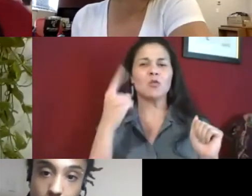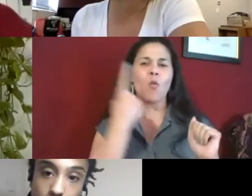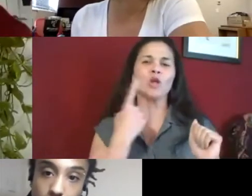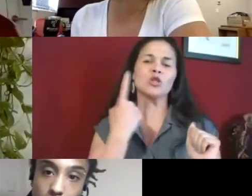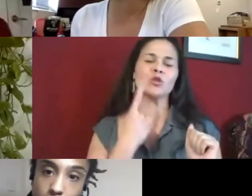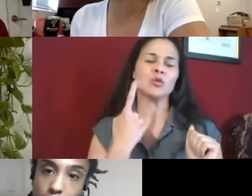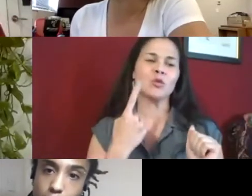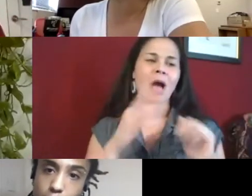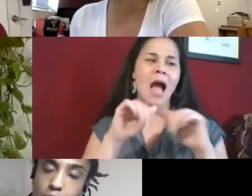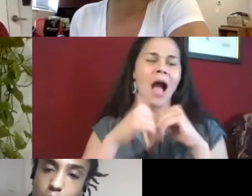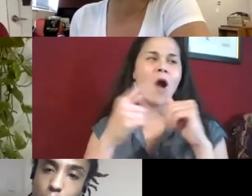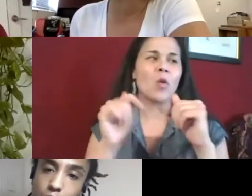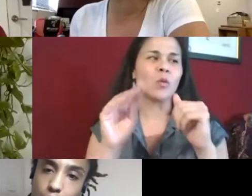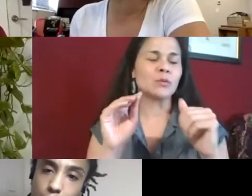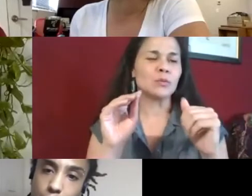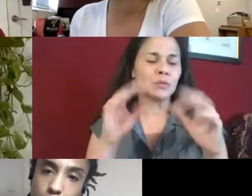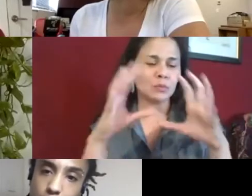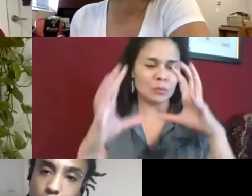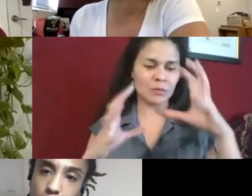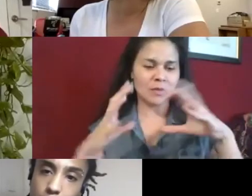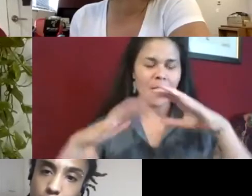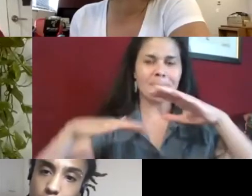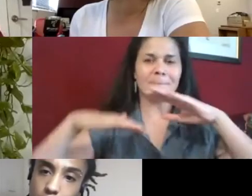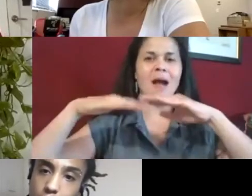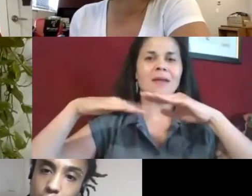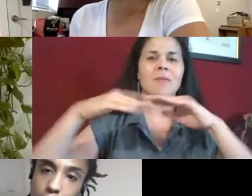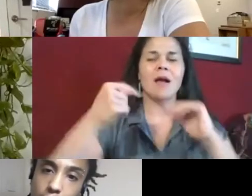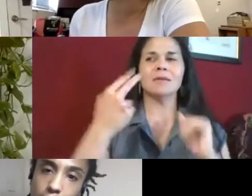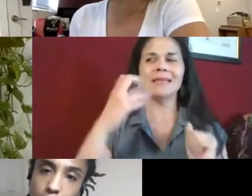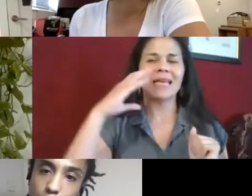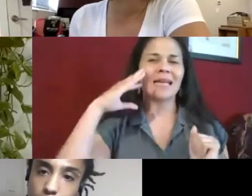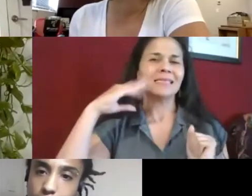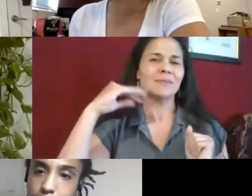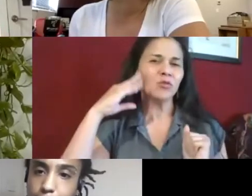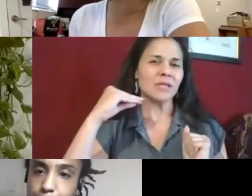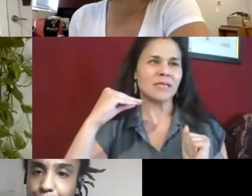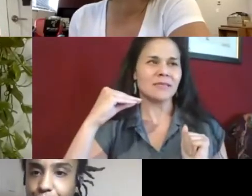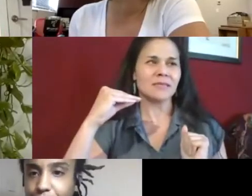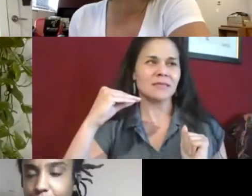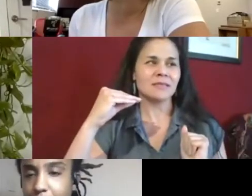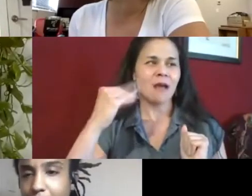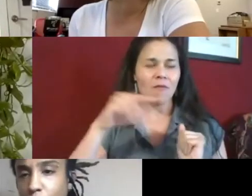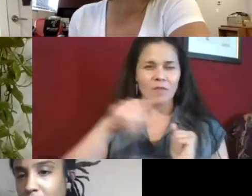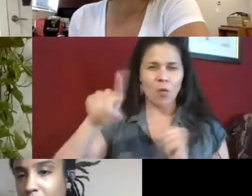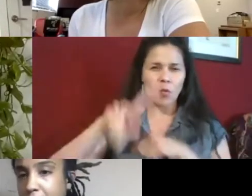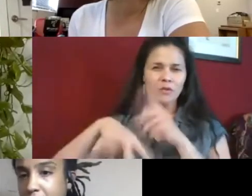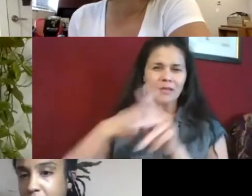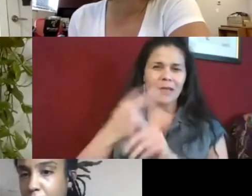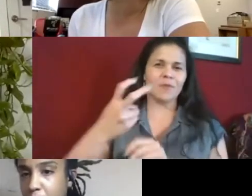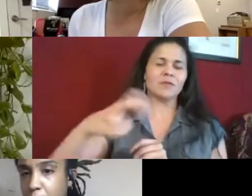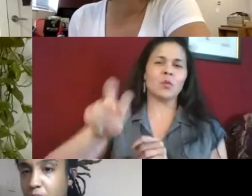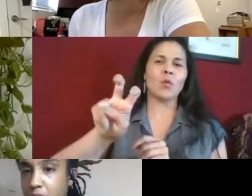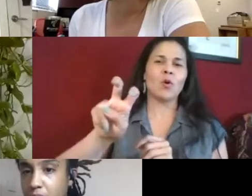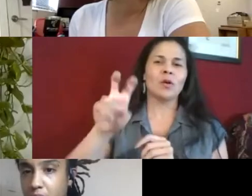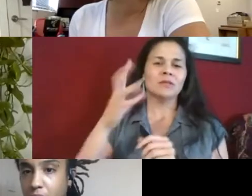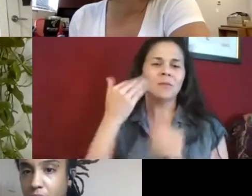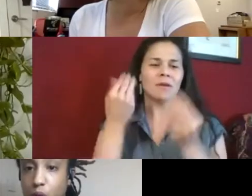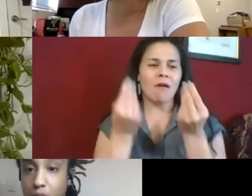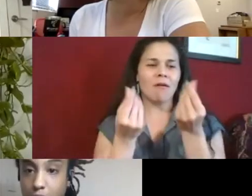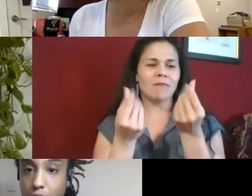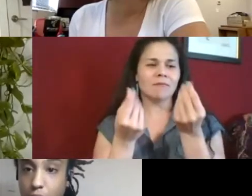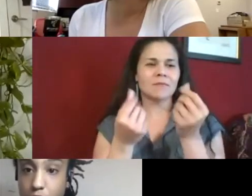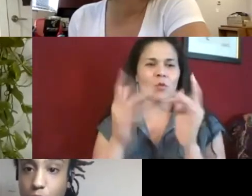but I do wonder how, what the maximum experience of those kinds of virtual